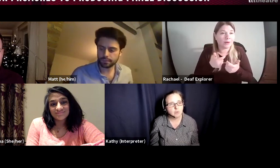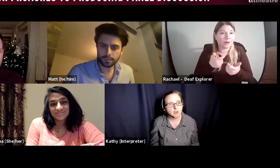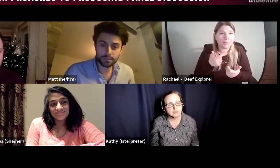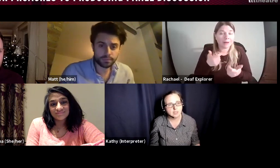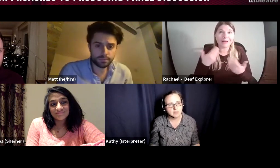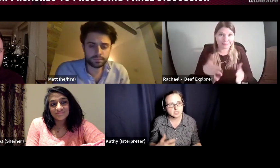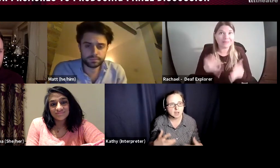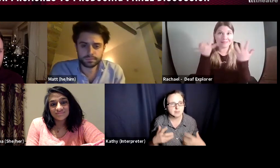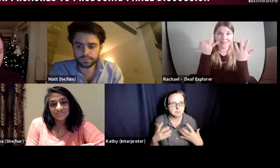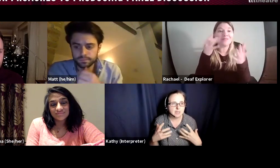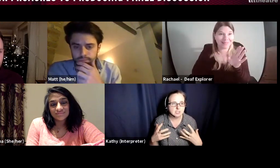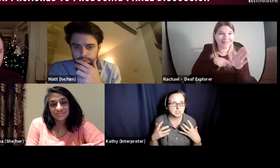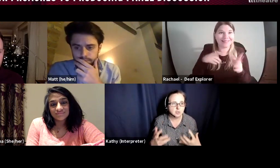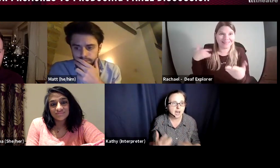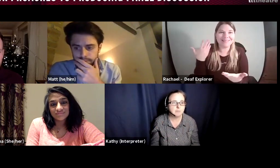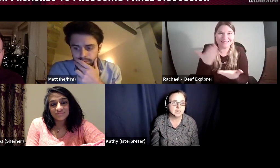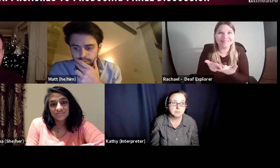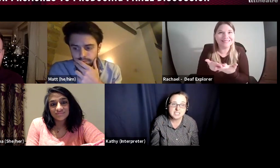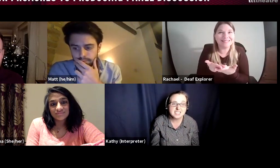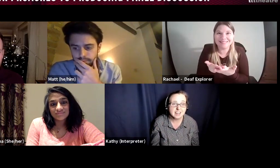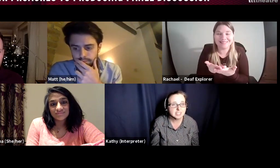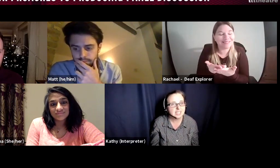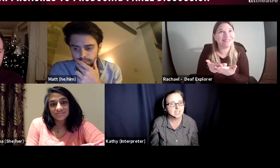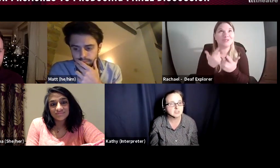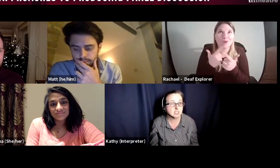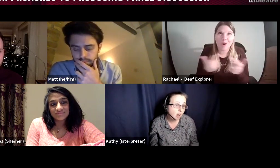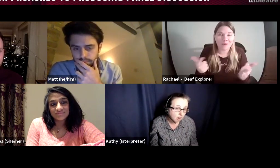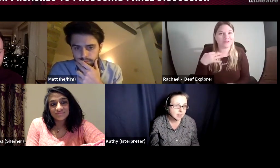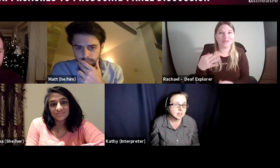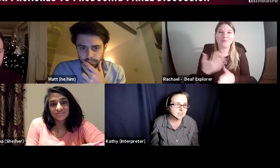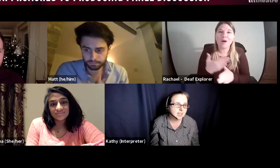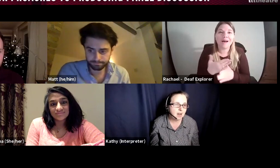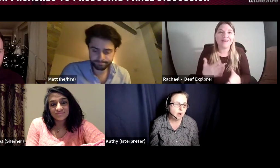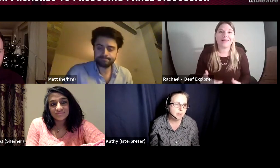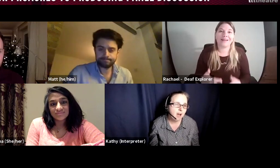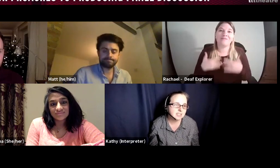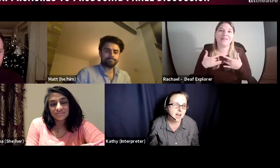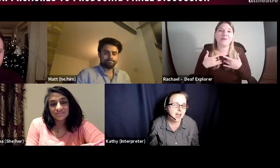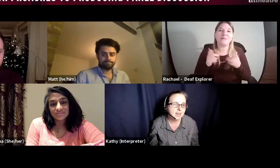got the time and space to do that but it's been 7 years of slog to get where we are today and